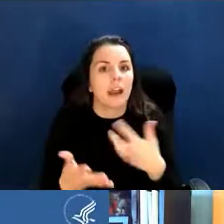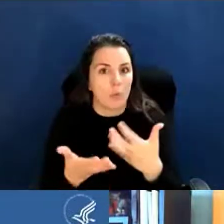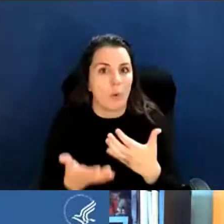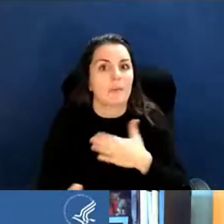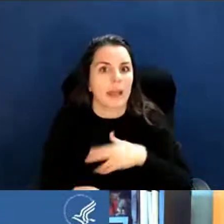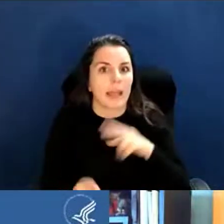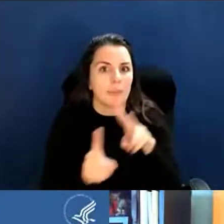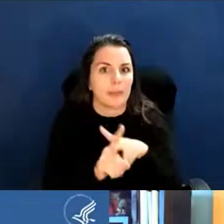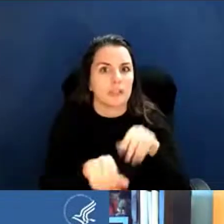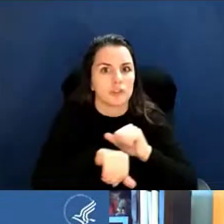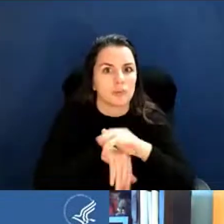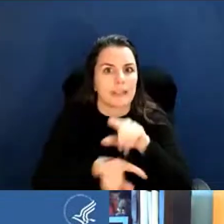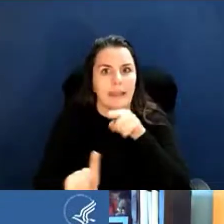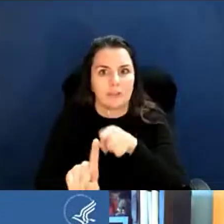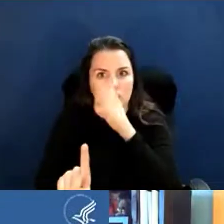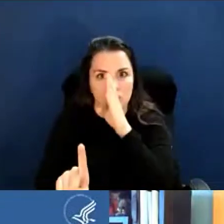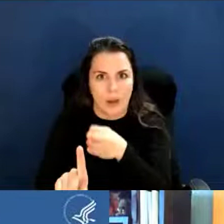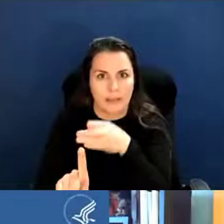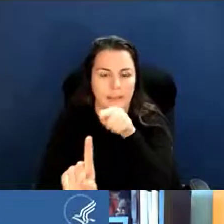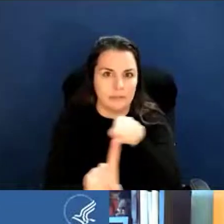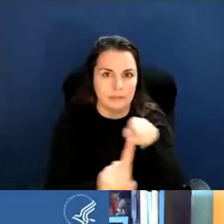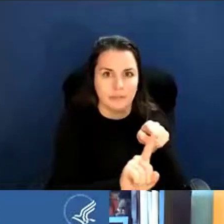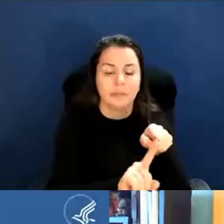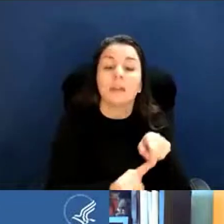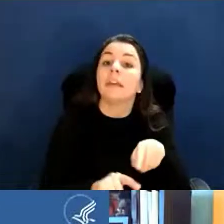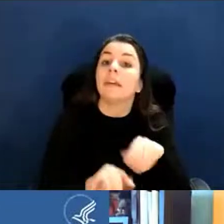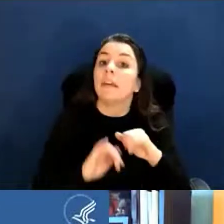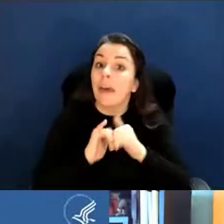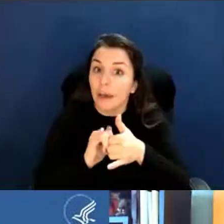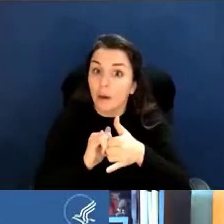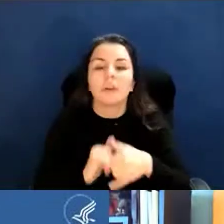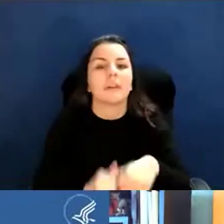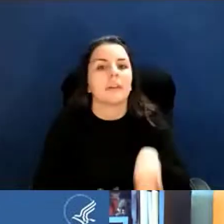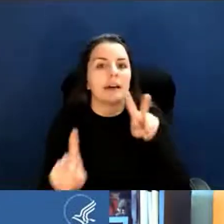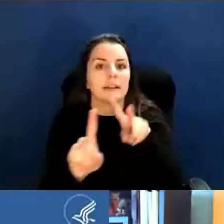and you can do so using the assignment request form. And the assignment request form